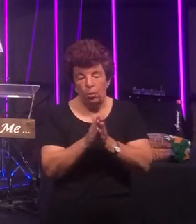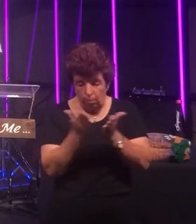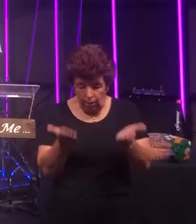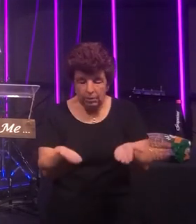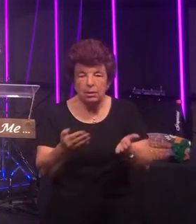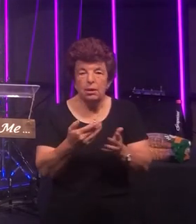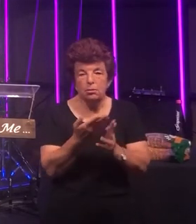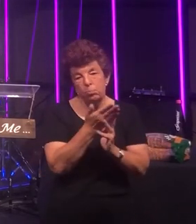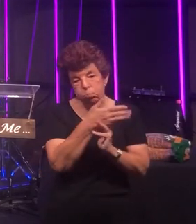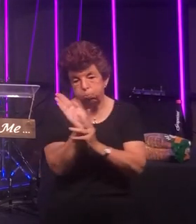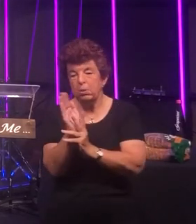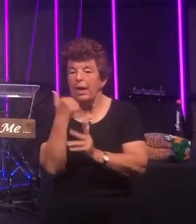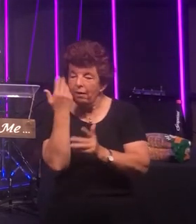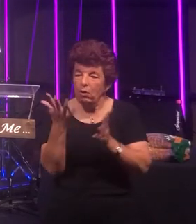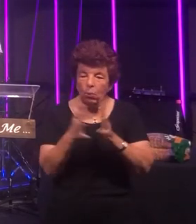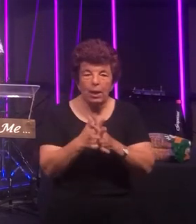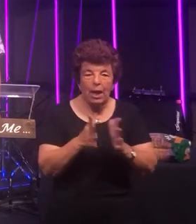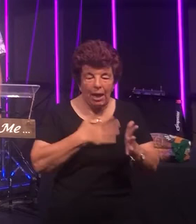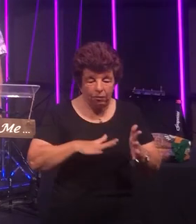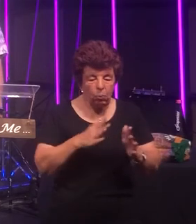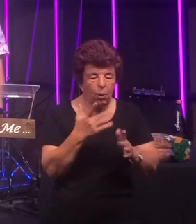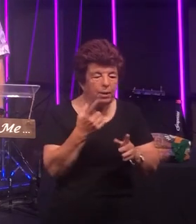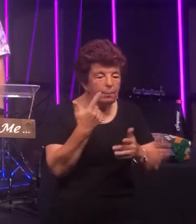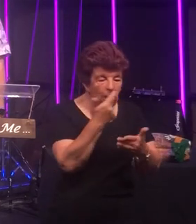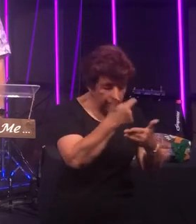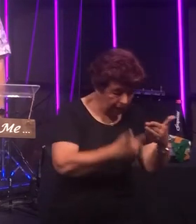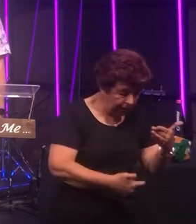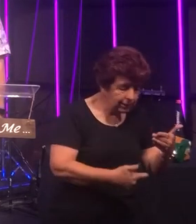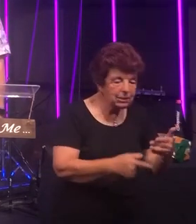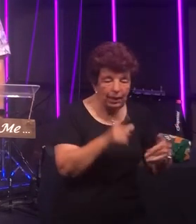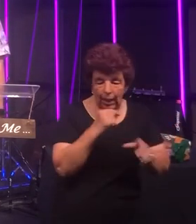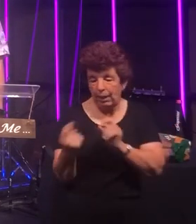you'd like to get on to our newsletter list you can email us into the office as